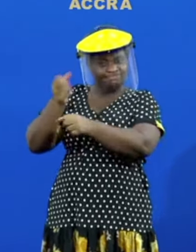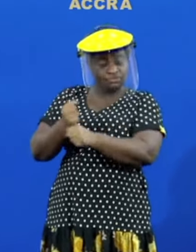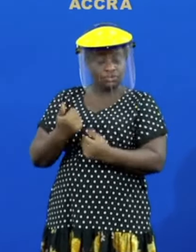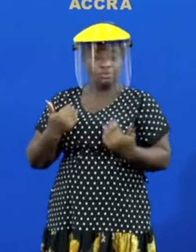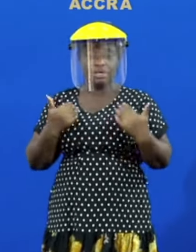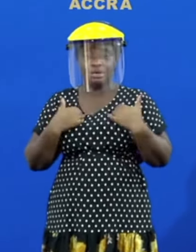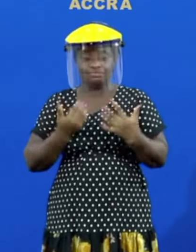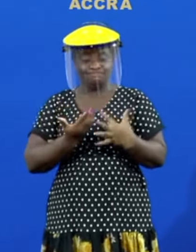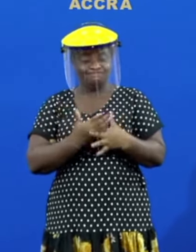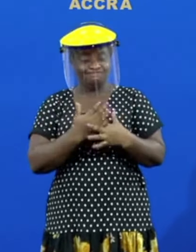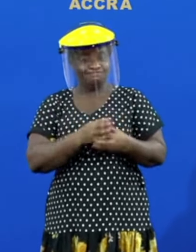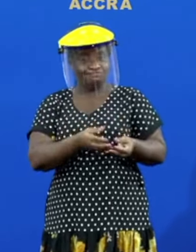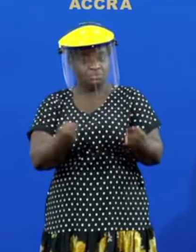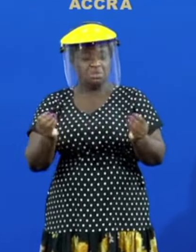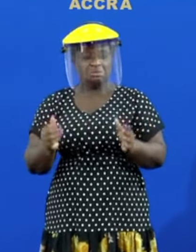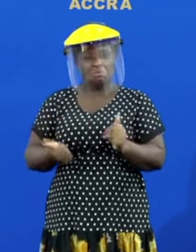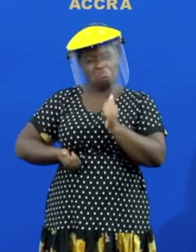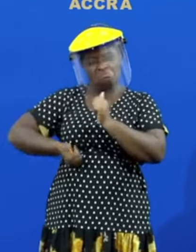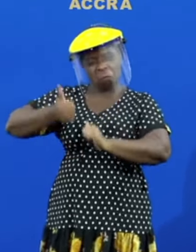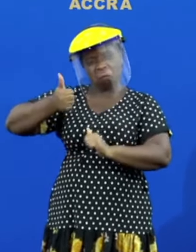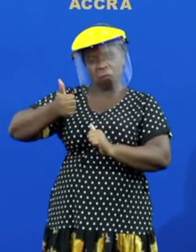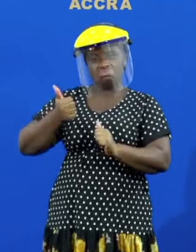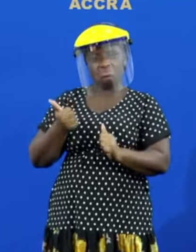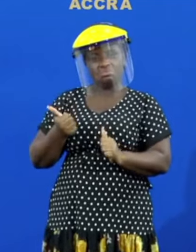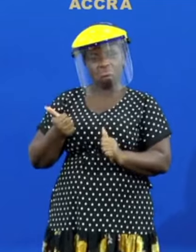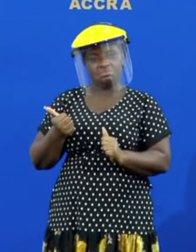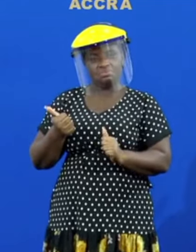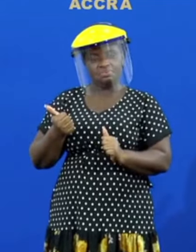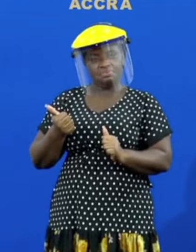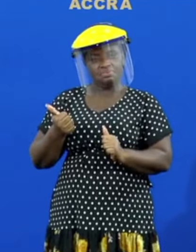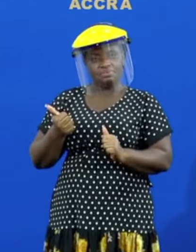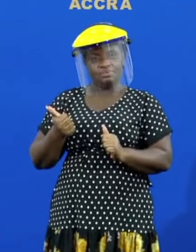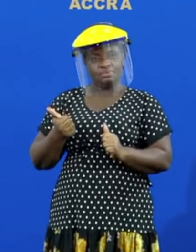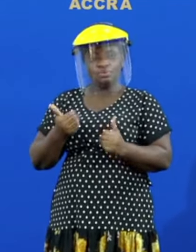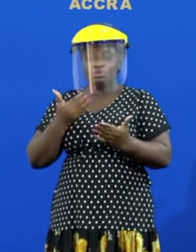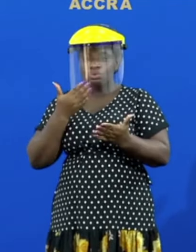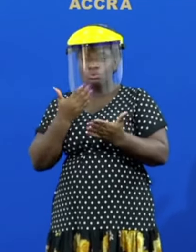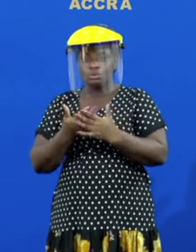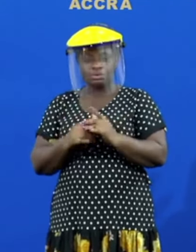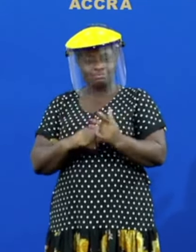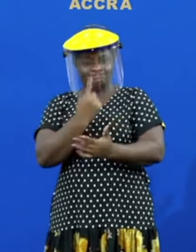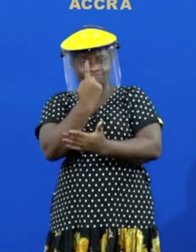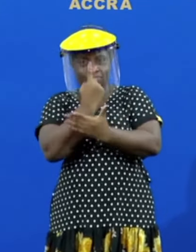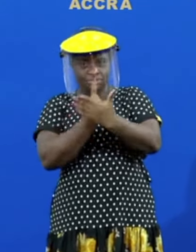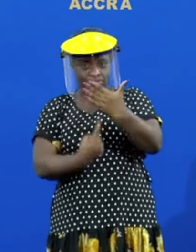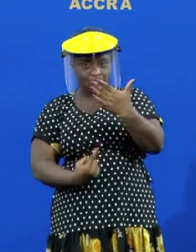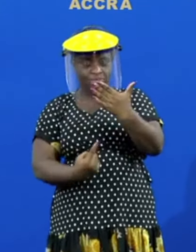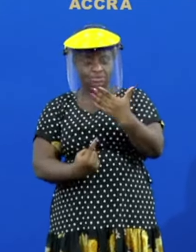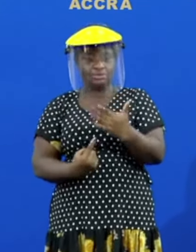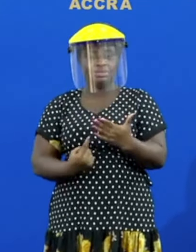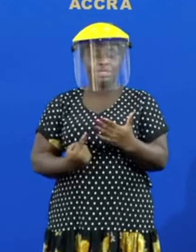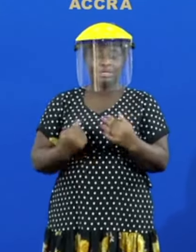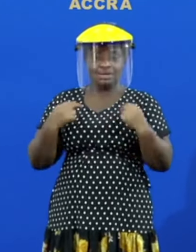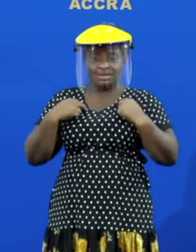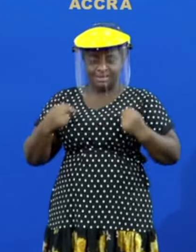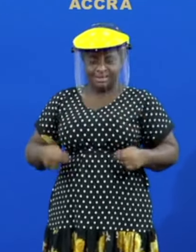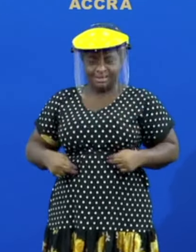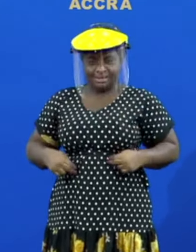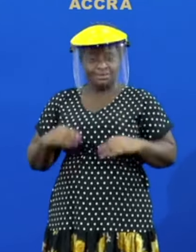share with you to be one of the most significant single batch of healthcare infrastructure projects